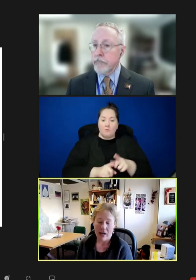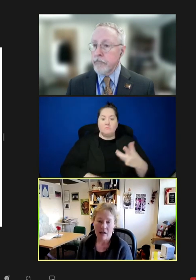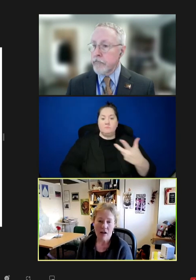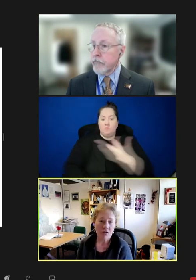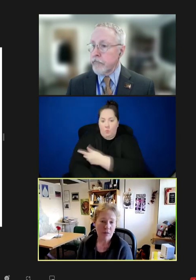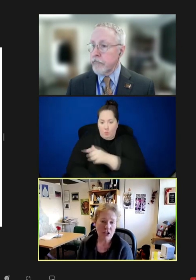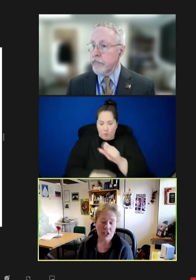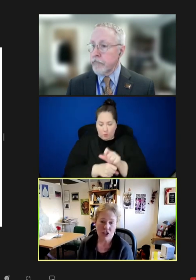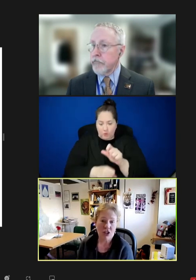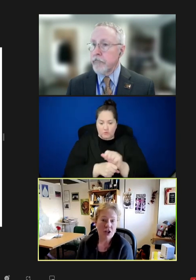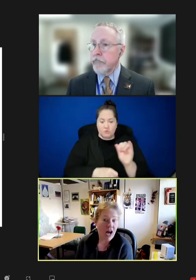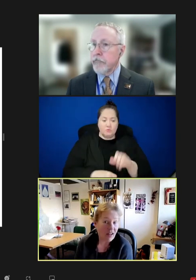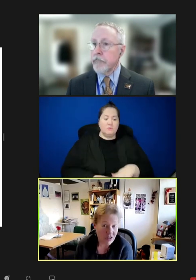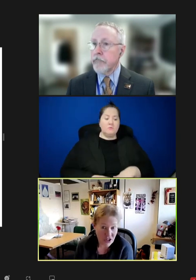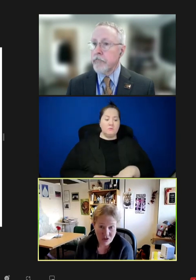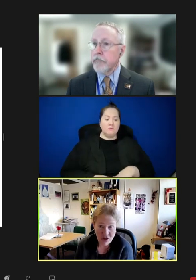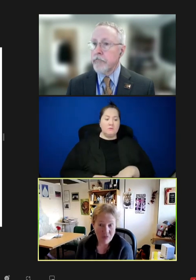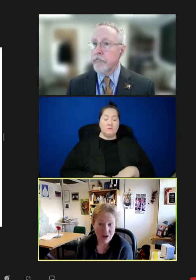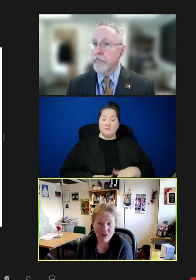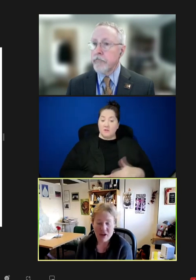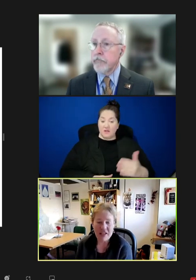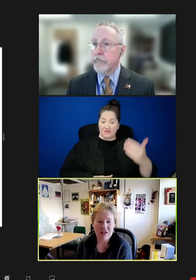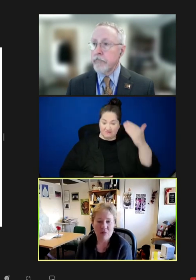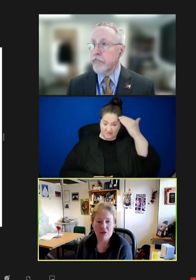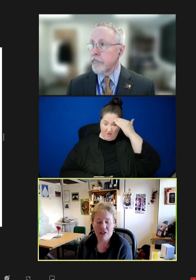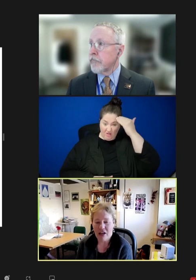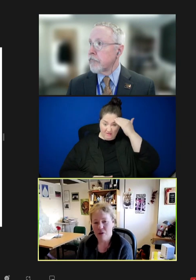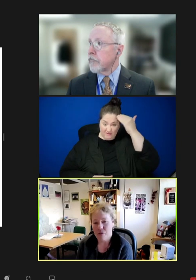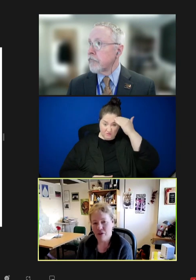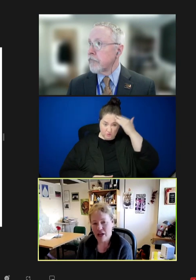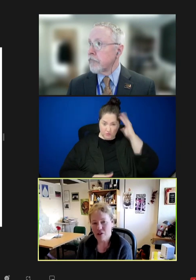I'll also mention that just knowledge has dropped off, right? You know, not only providers,